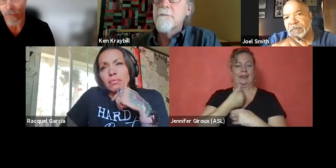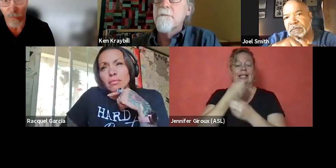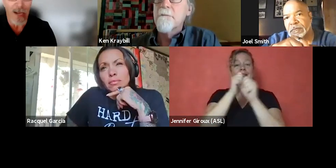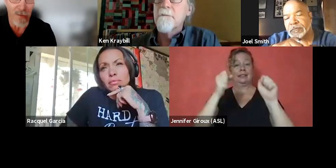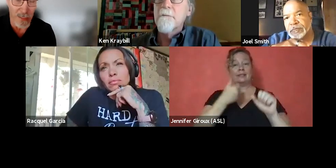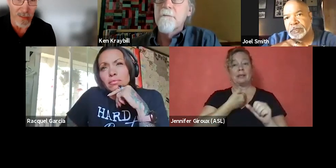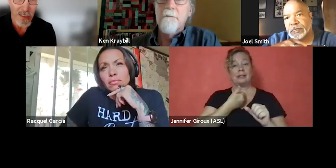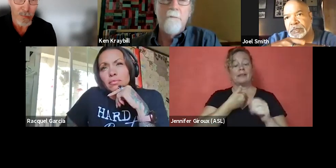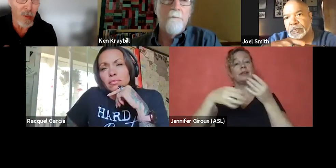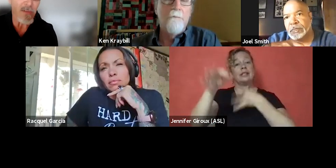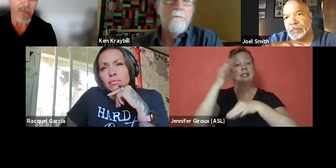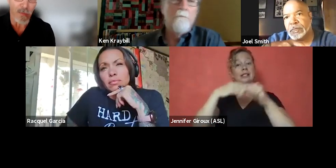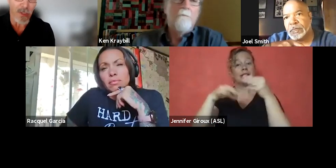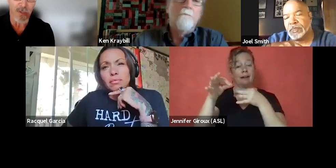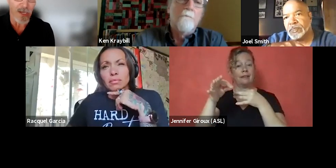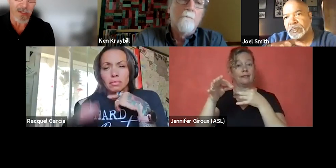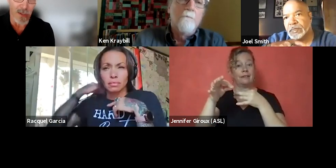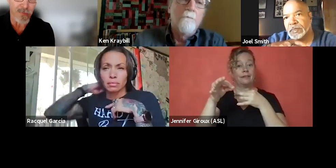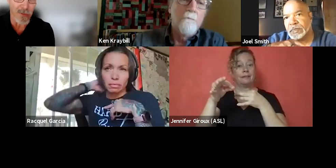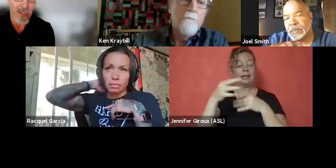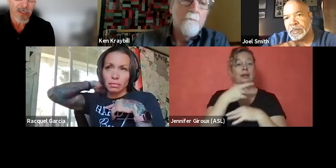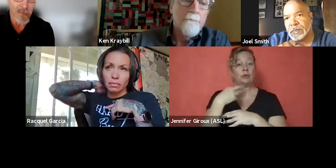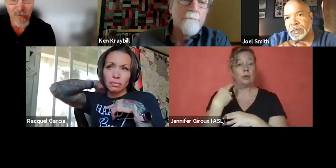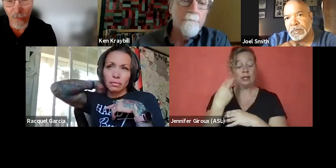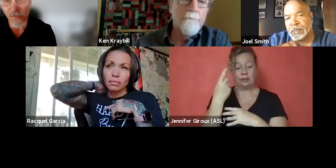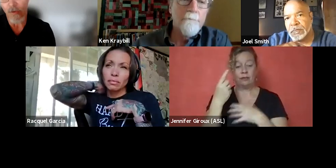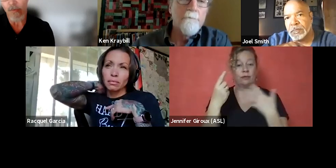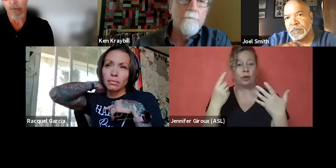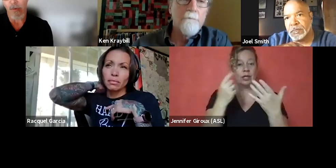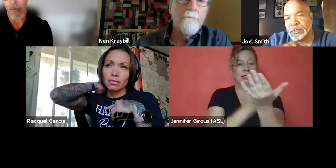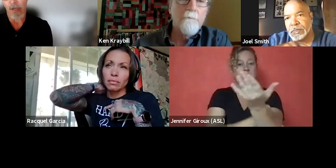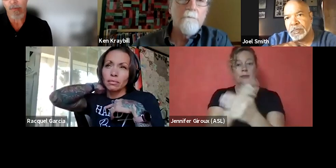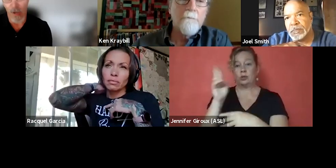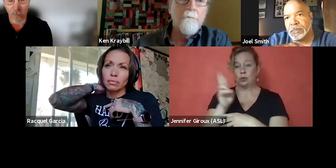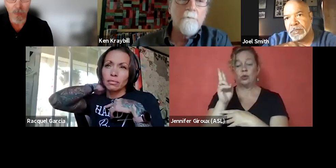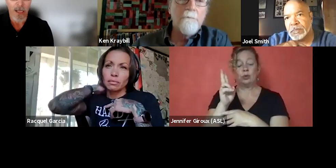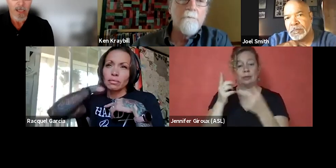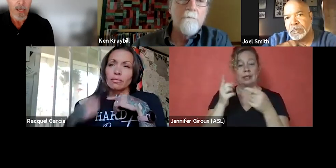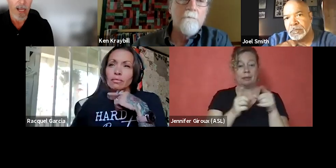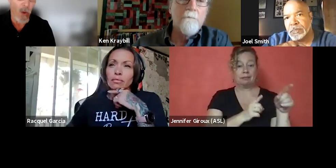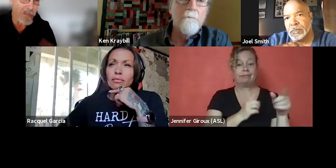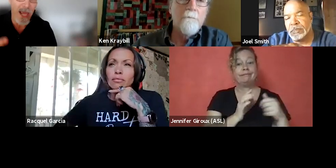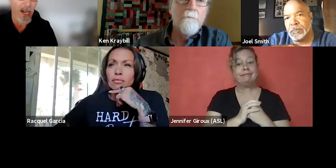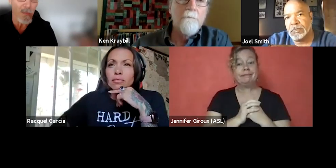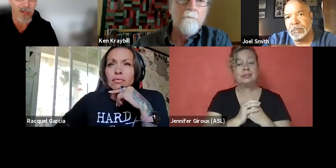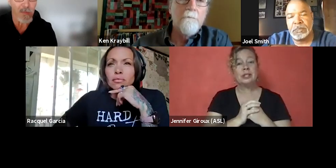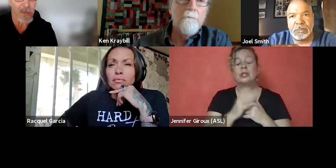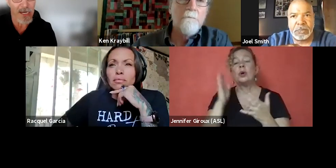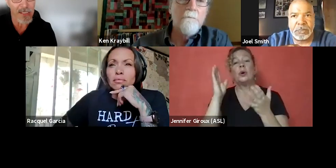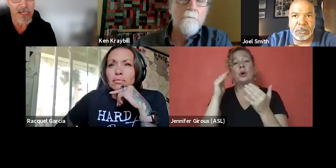rather than put myself at risk for the substance use that I was doing. So, I hope that helped explain it.